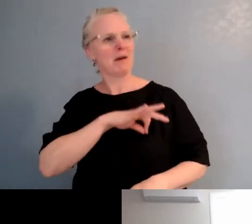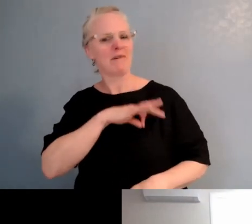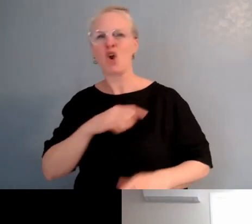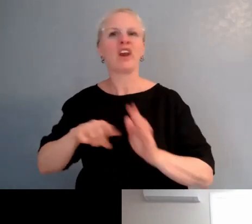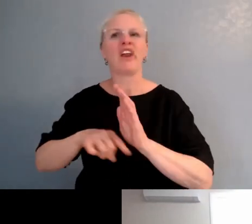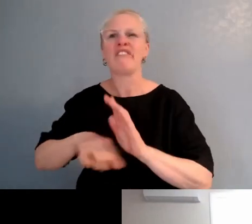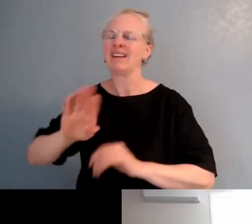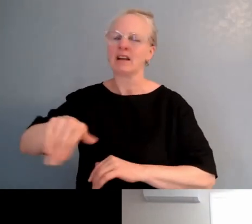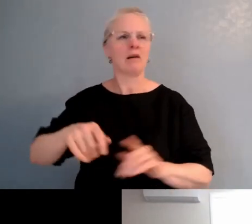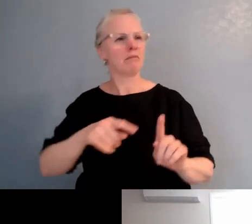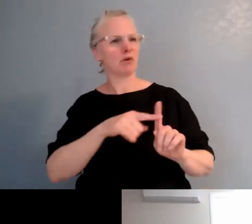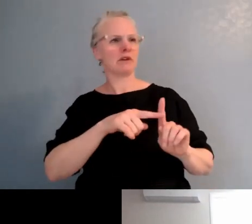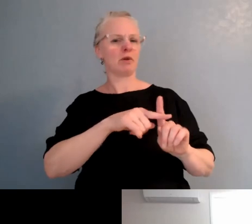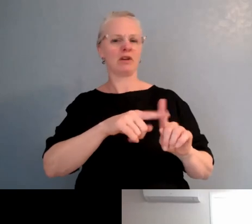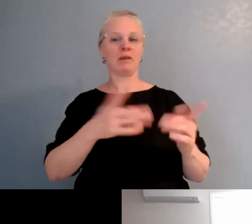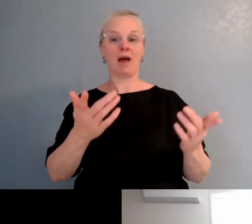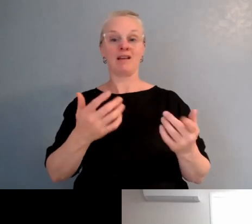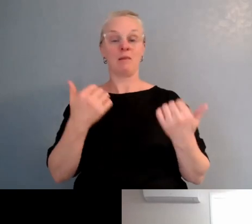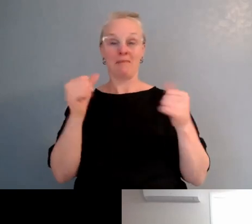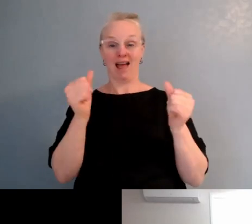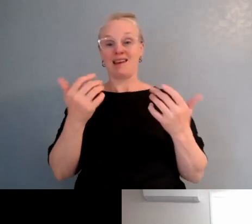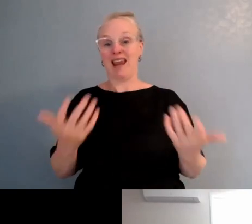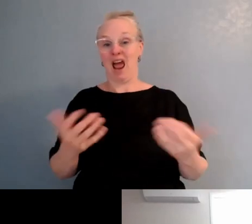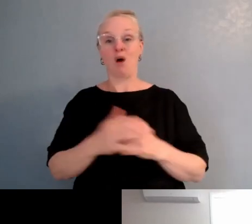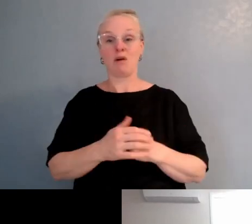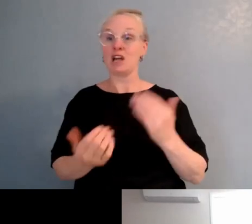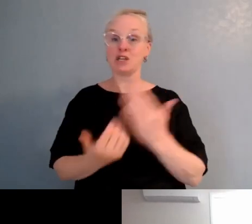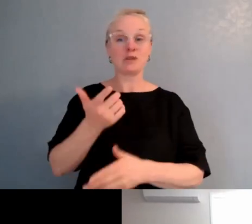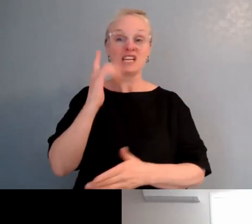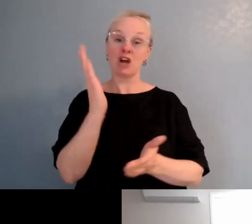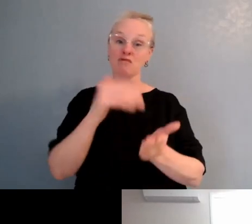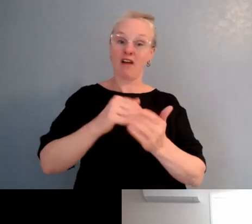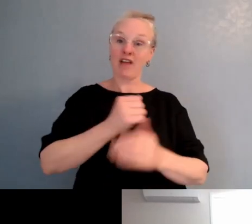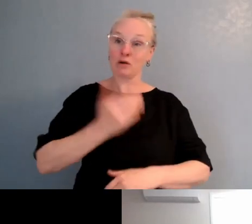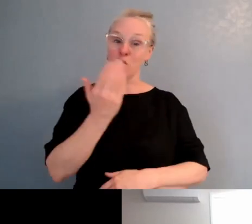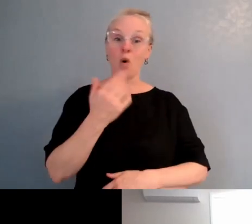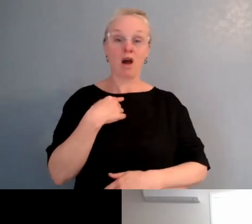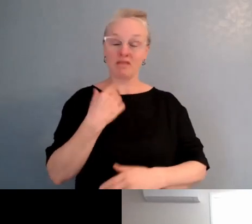It's just what we do, and our teachers understand it, and when new teachers come in, their understanding is that our Māori medium students,